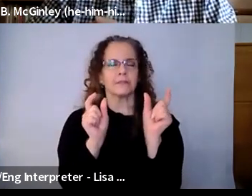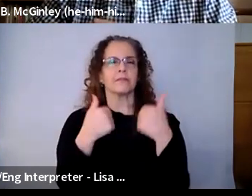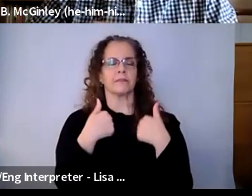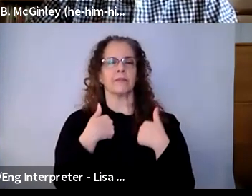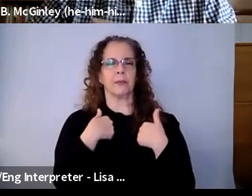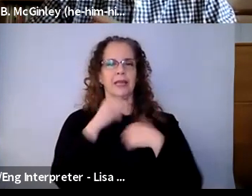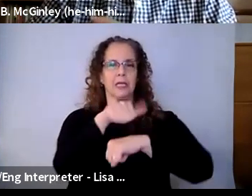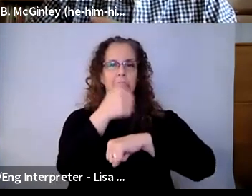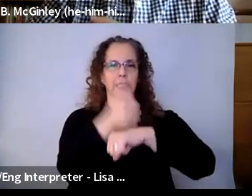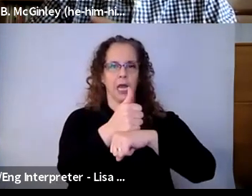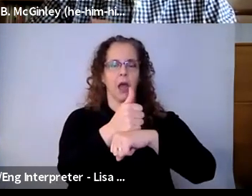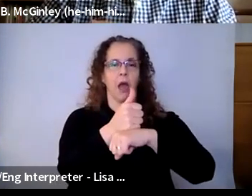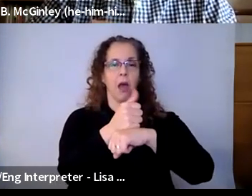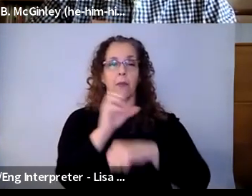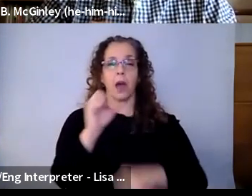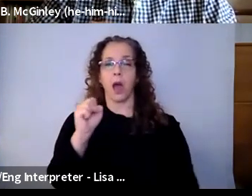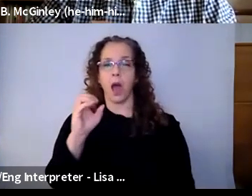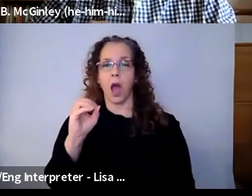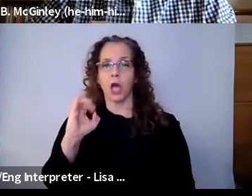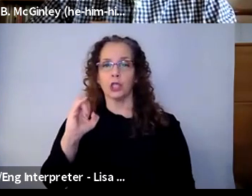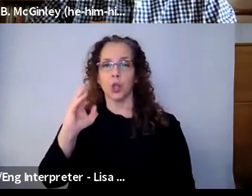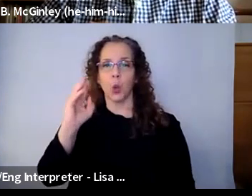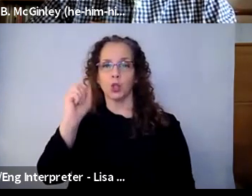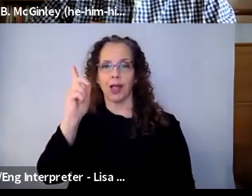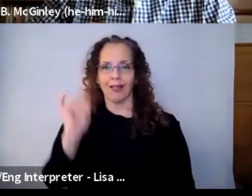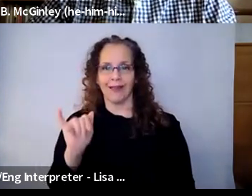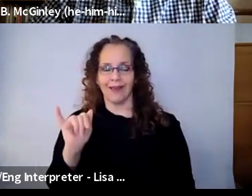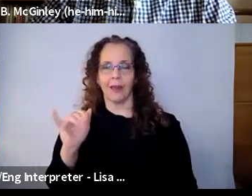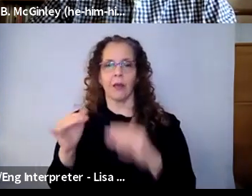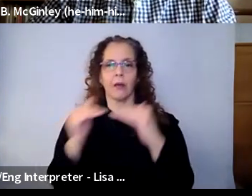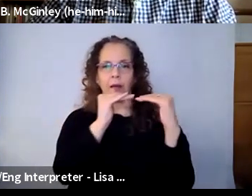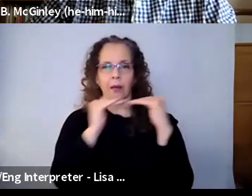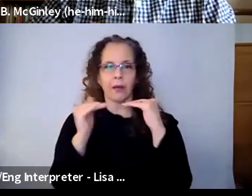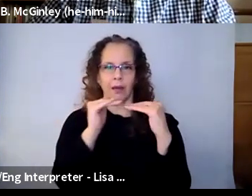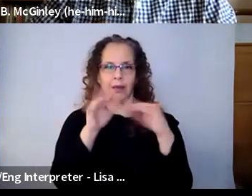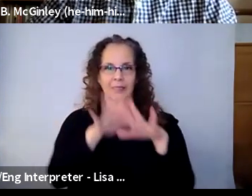so that each individual, each child can bring all of